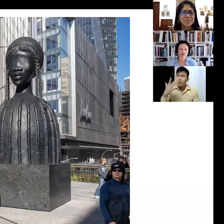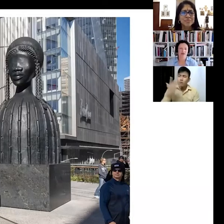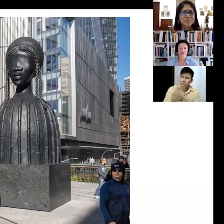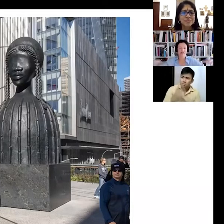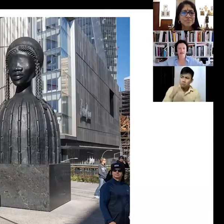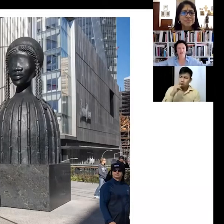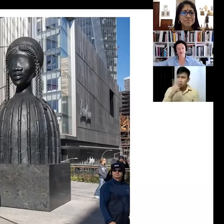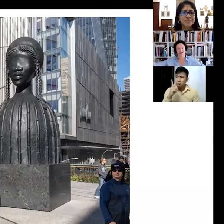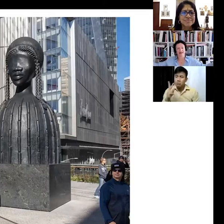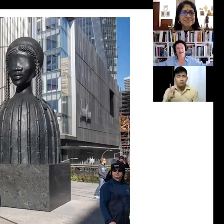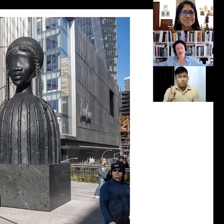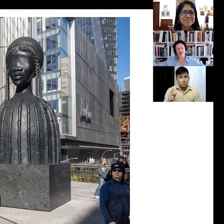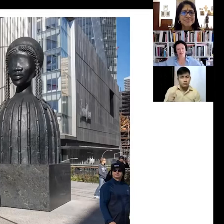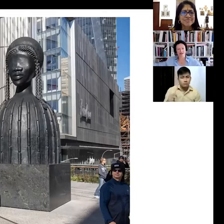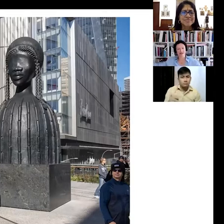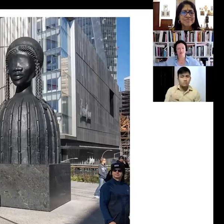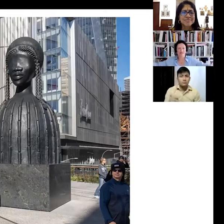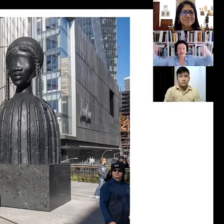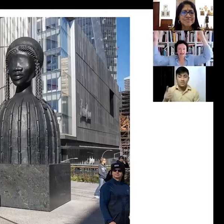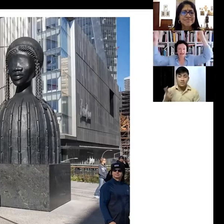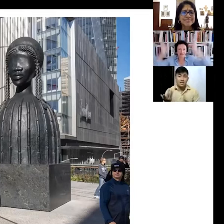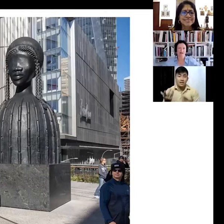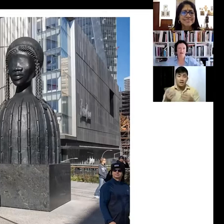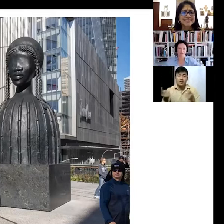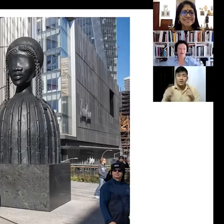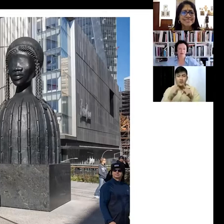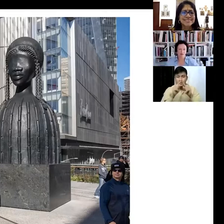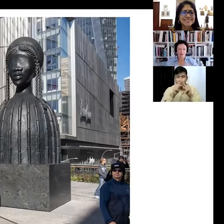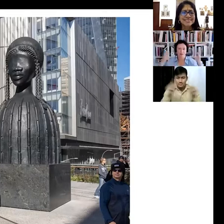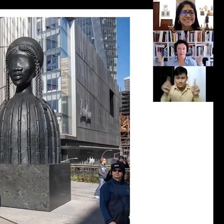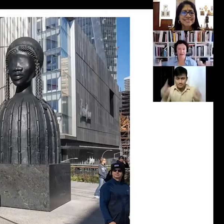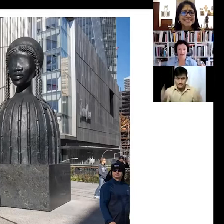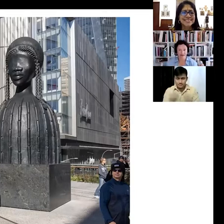so in this kind of rectangular space we decided that in the middle of it we would put a plinth,